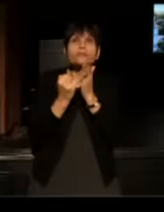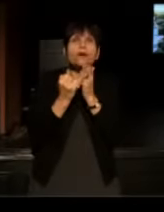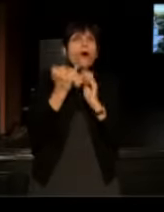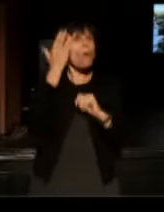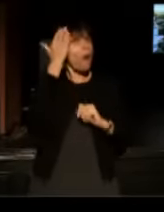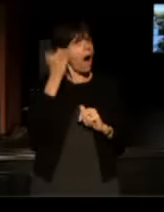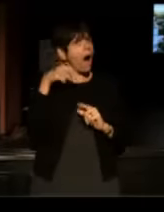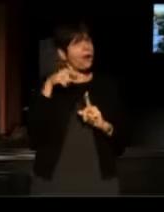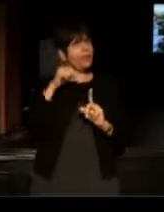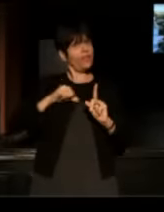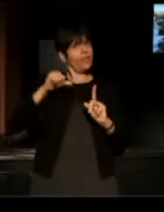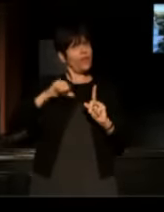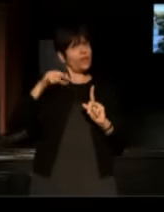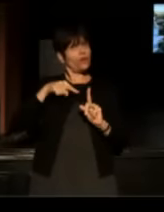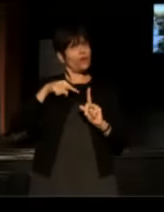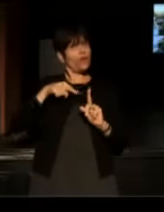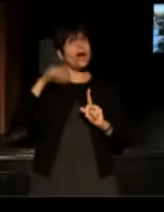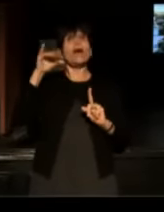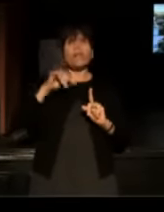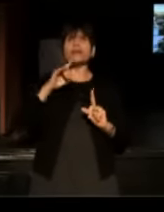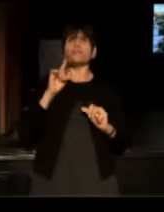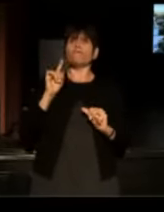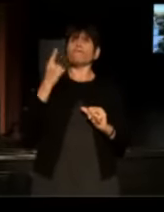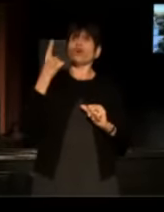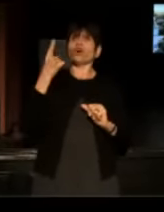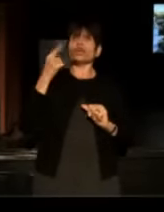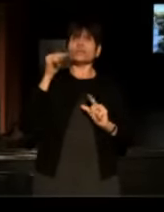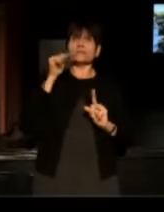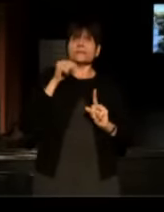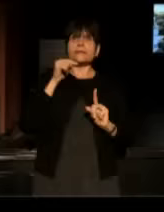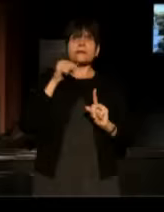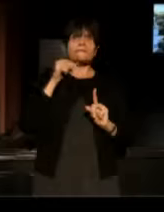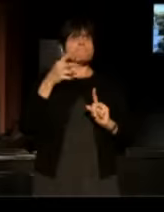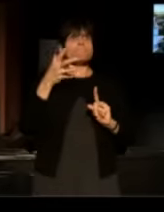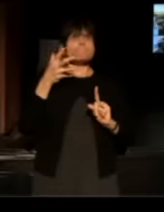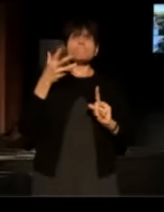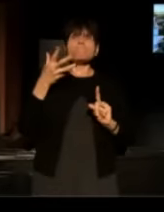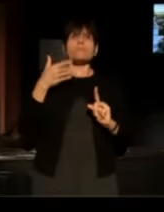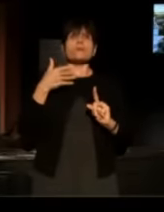because that is the first medium